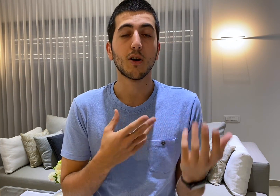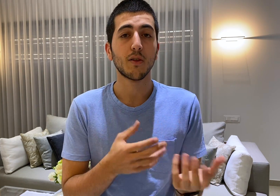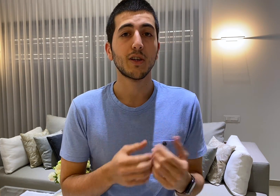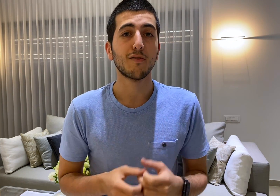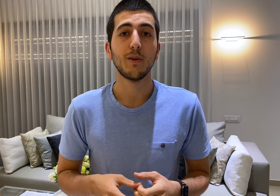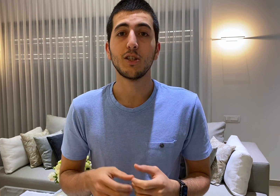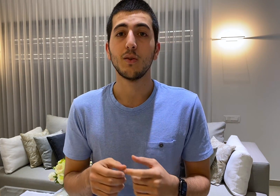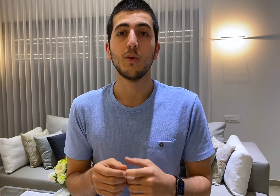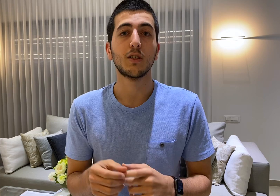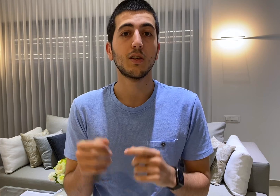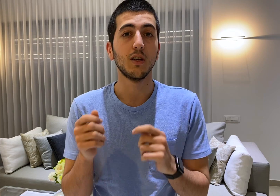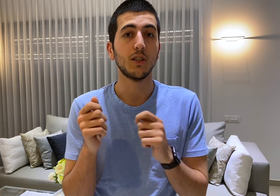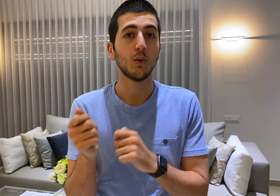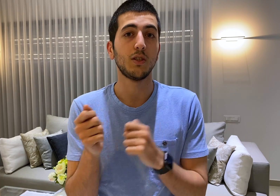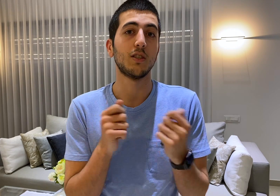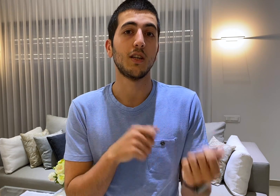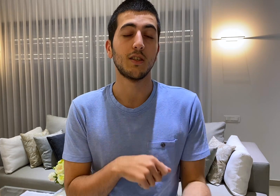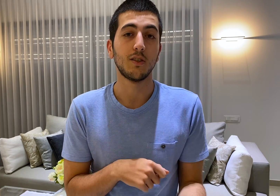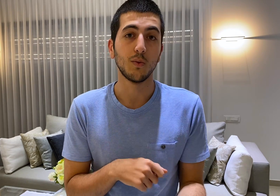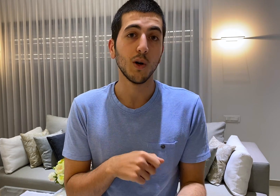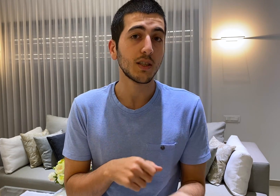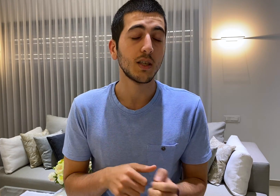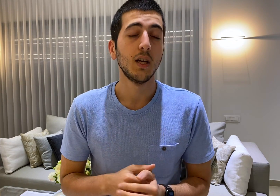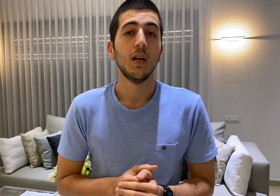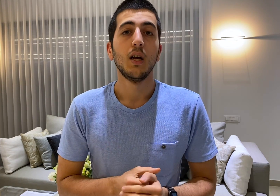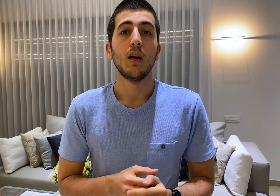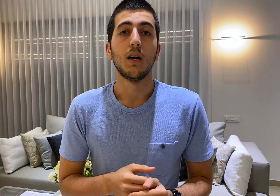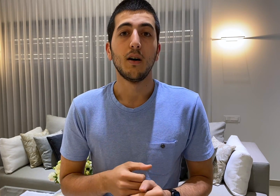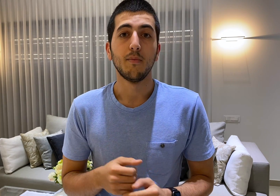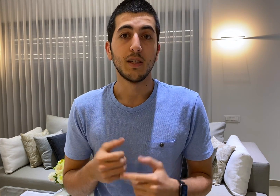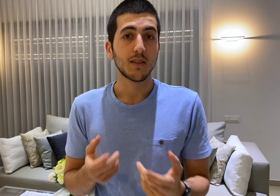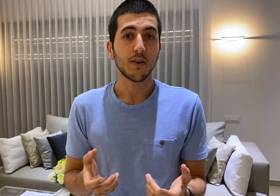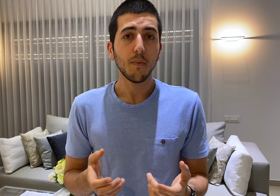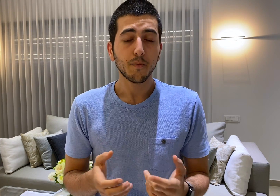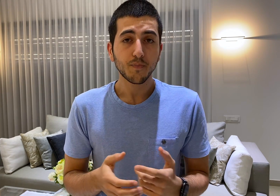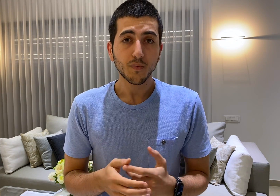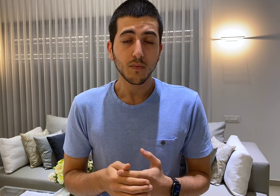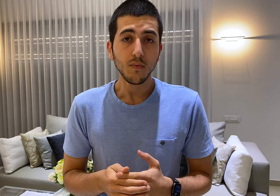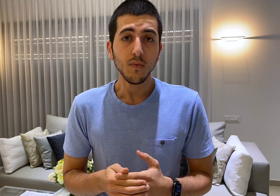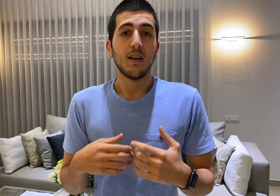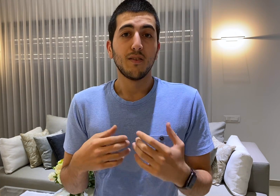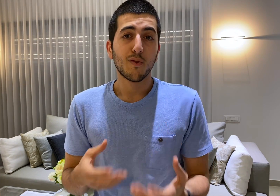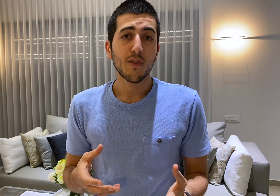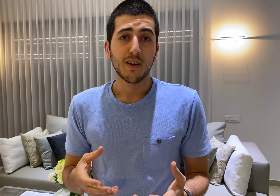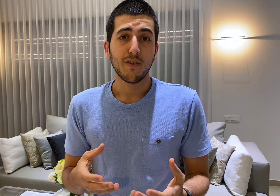coloring information what joint is connected to what etc and for that file